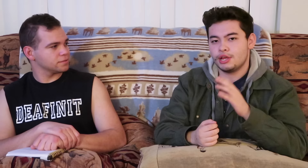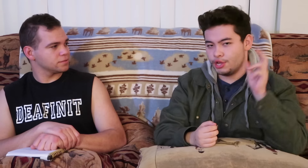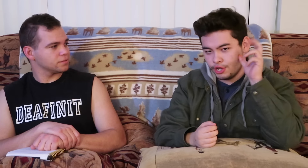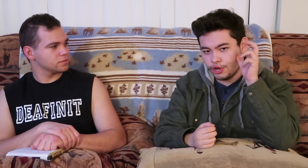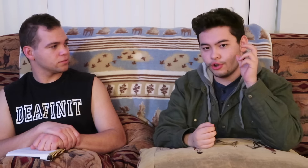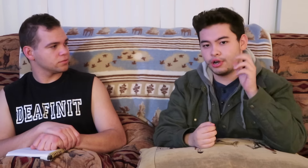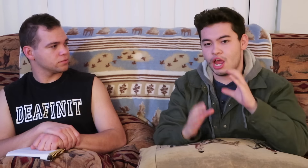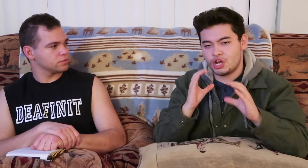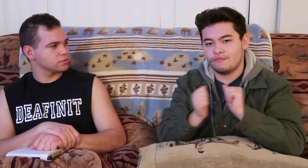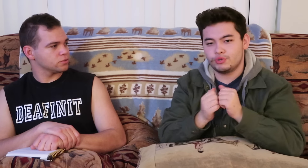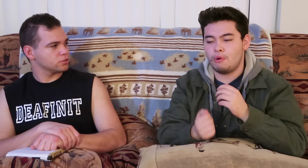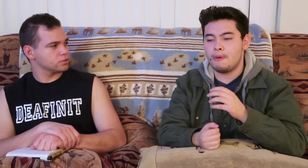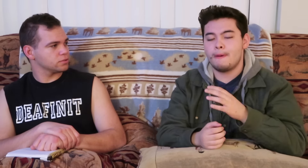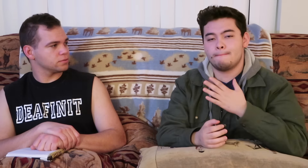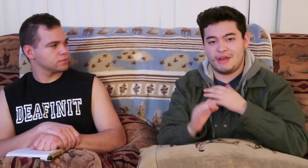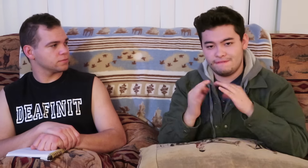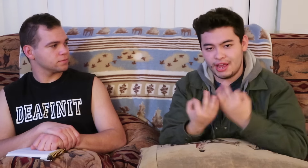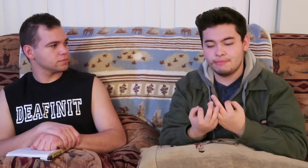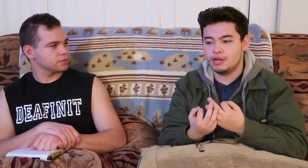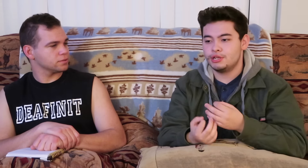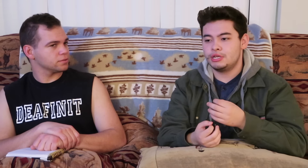and hear conversations with my family